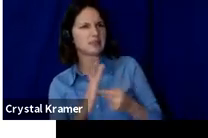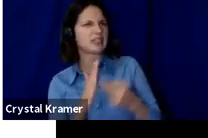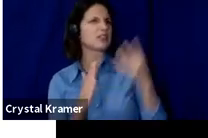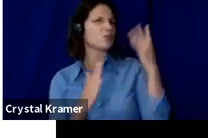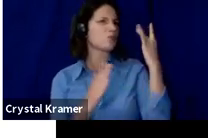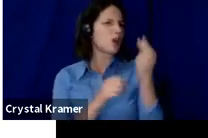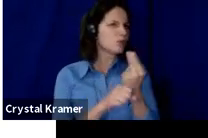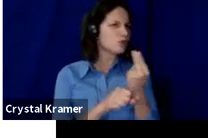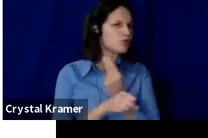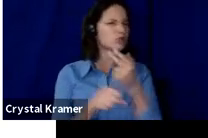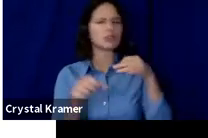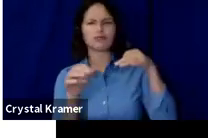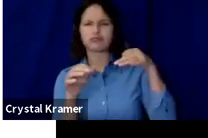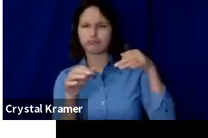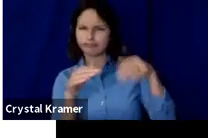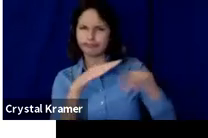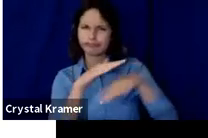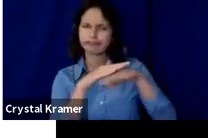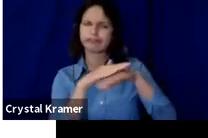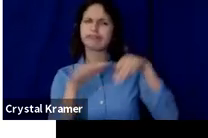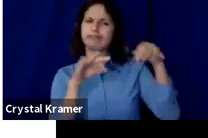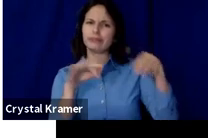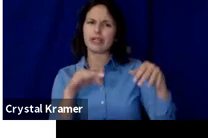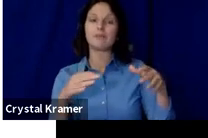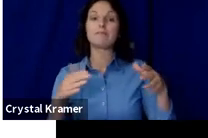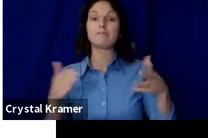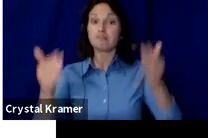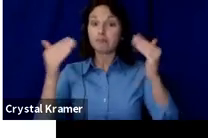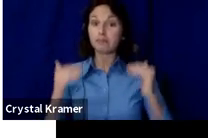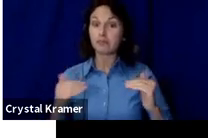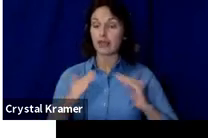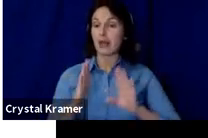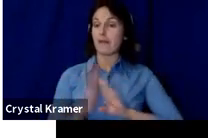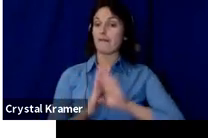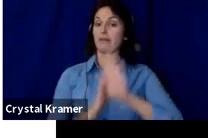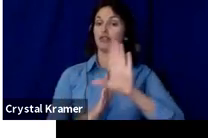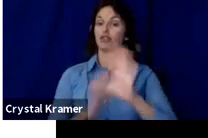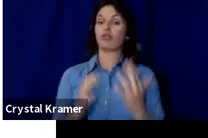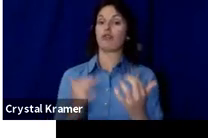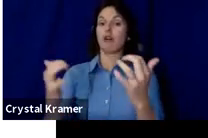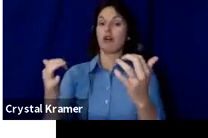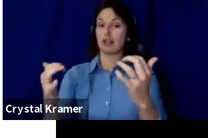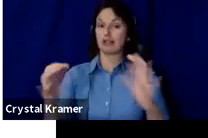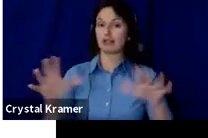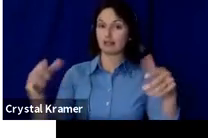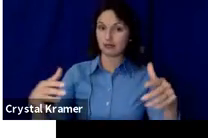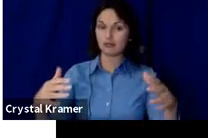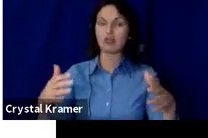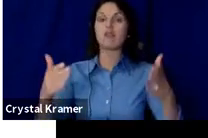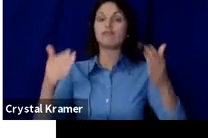Then we'll move on to building your audience, goal setting and budgeting, executing your